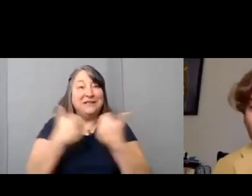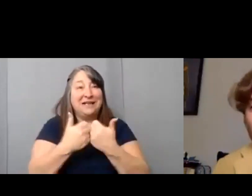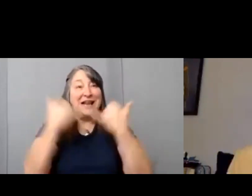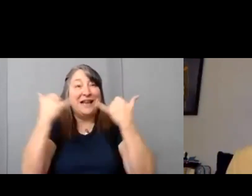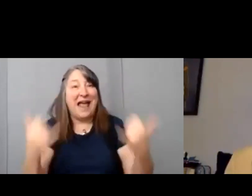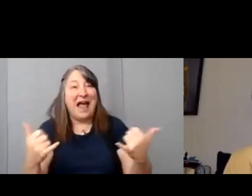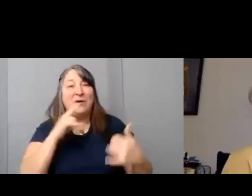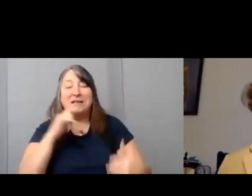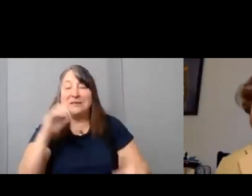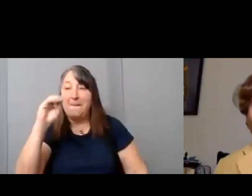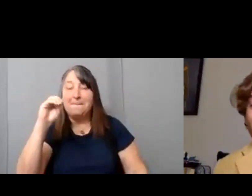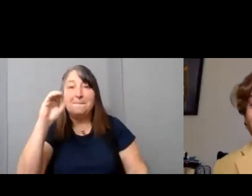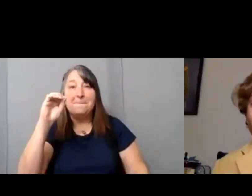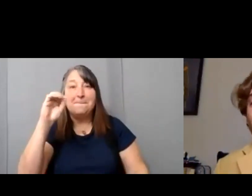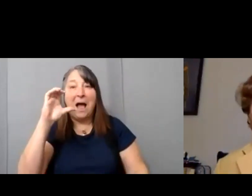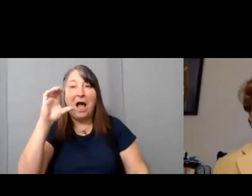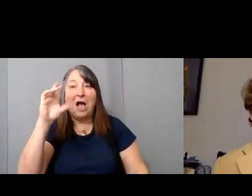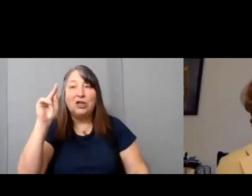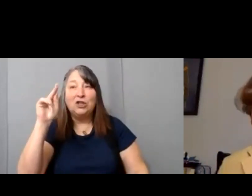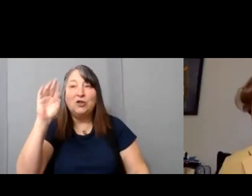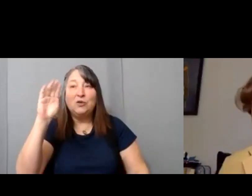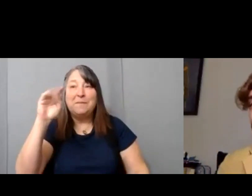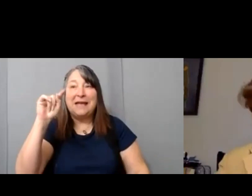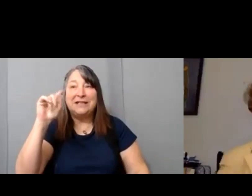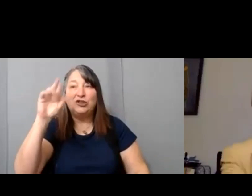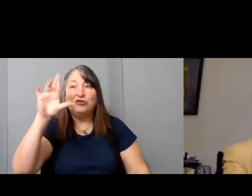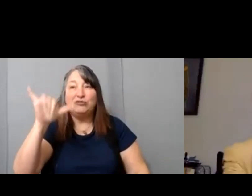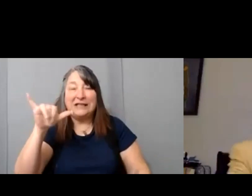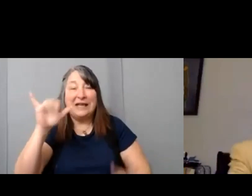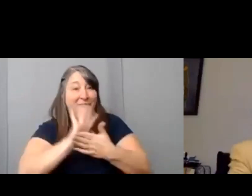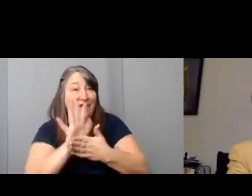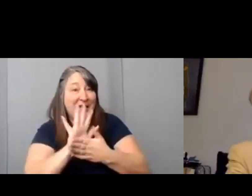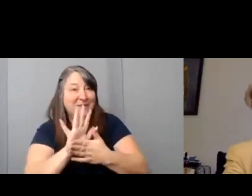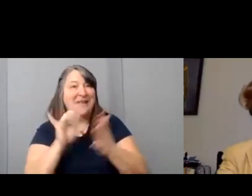So, that's kind of a hybrid between documentary